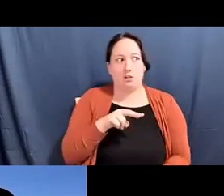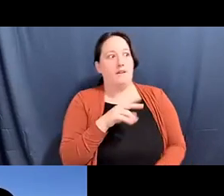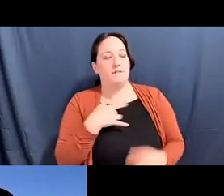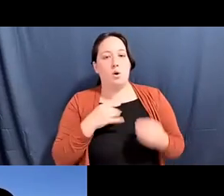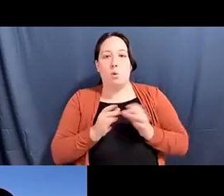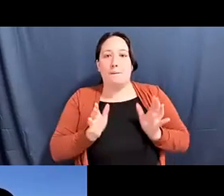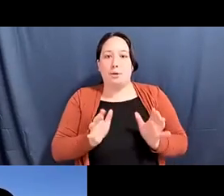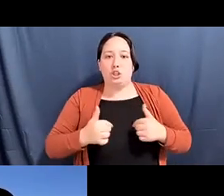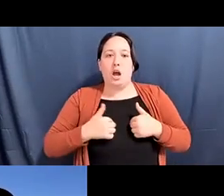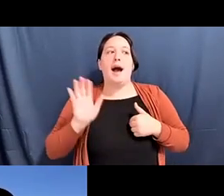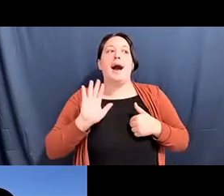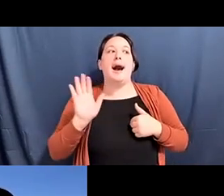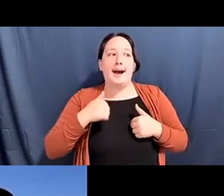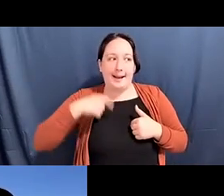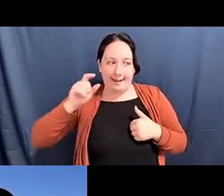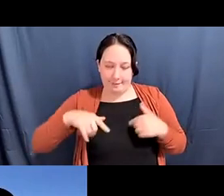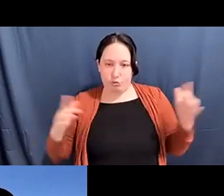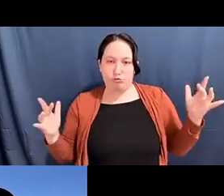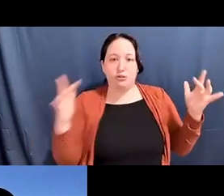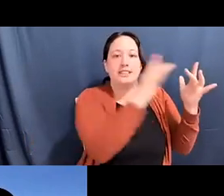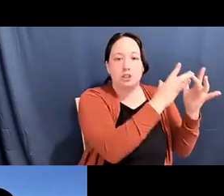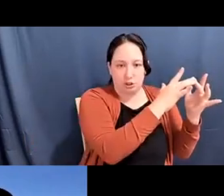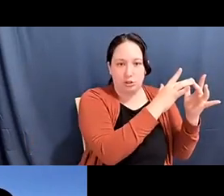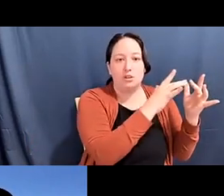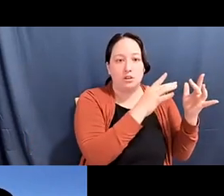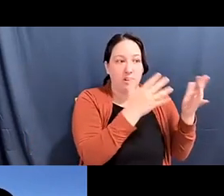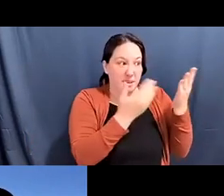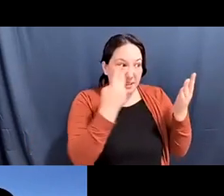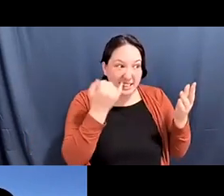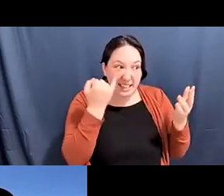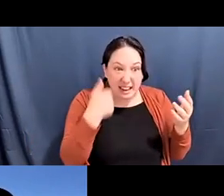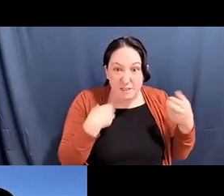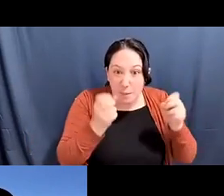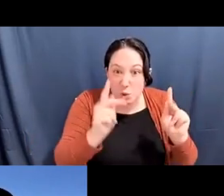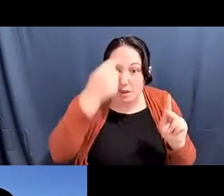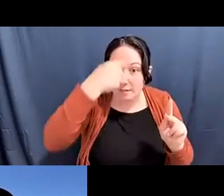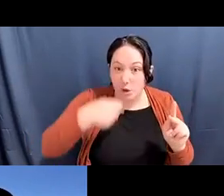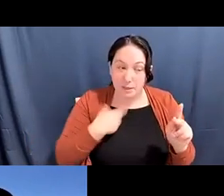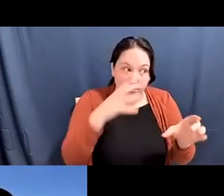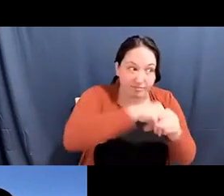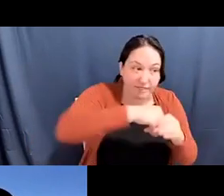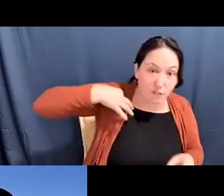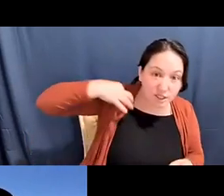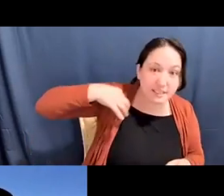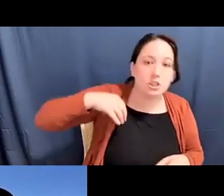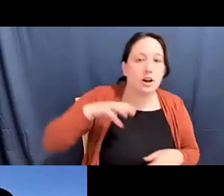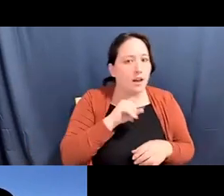Katherine Lee: to reach out to, you know, to see if there was an opportunity to volunteer and also to really critically examine my own teaching.